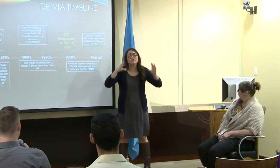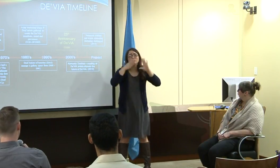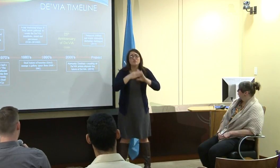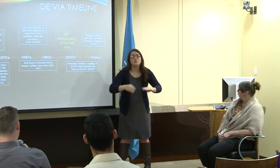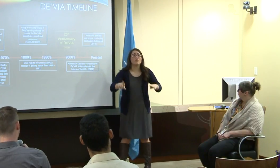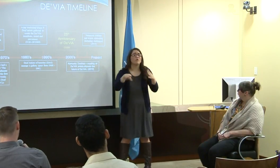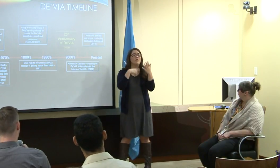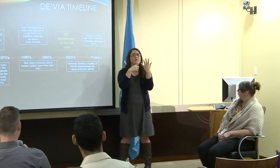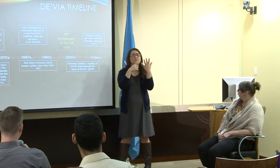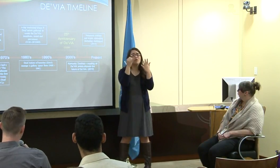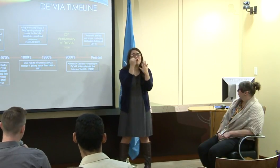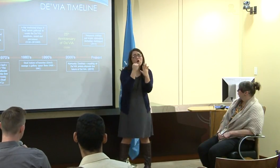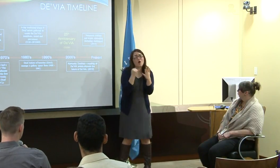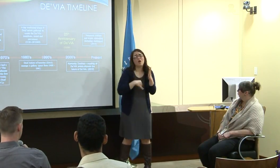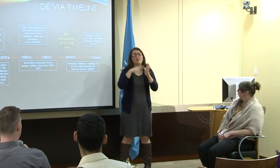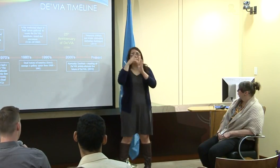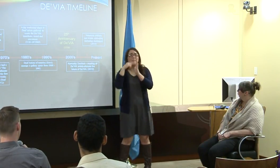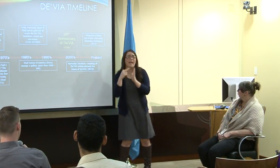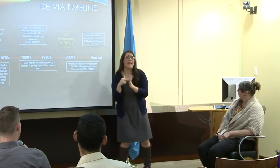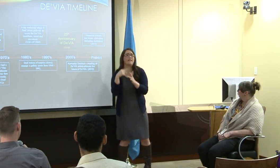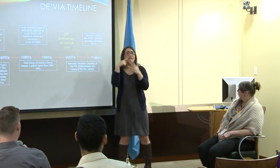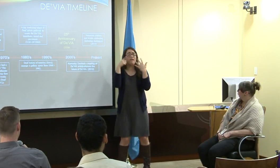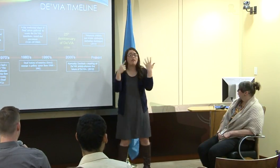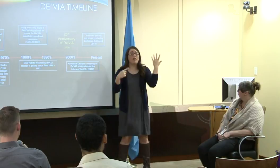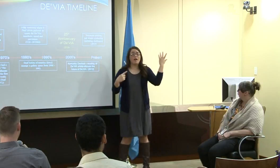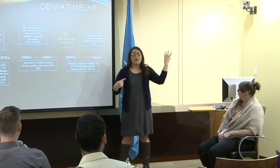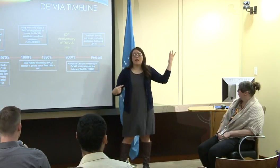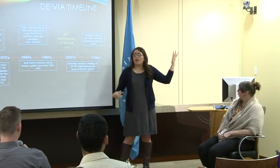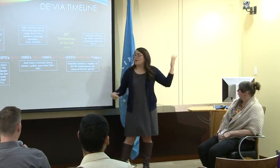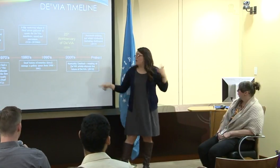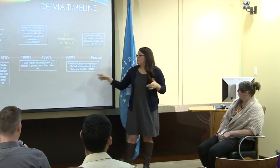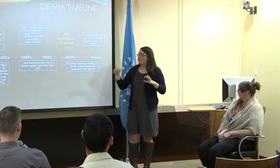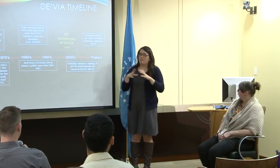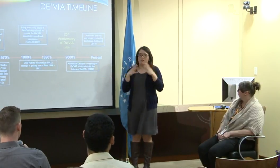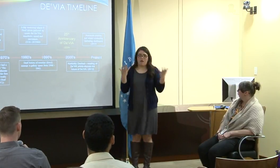they told stories, and they had different child exhibits as well.